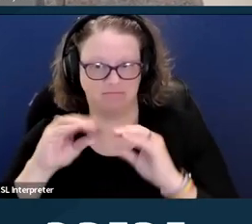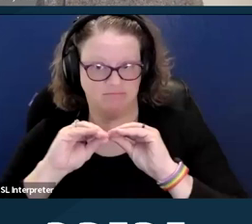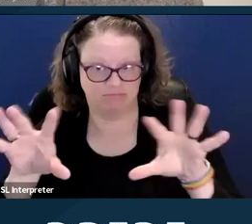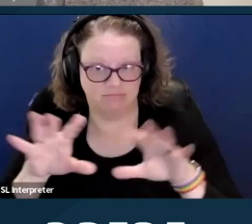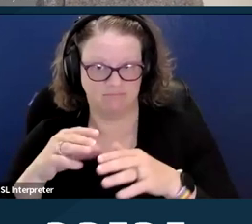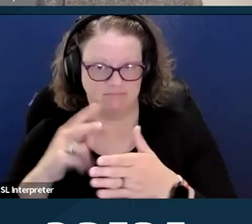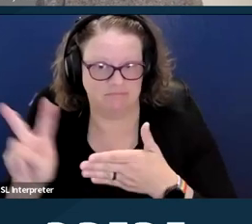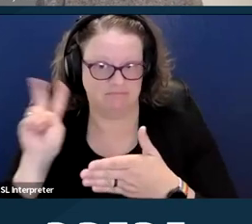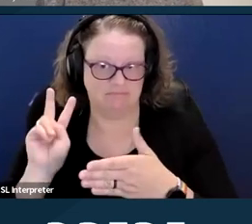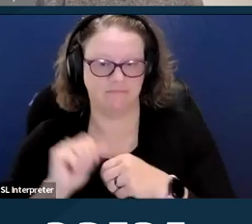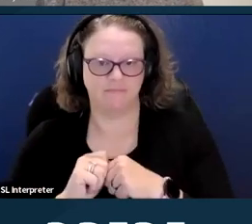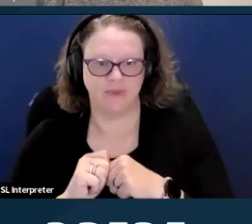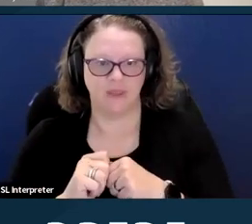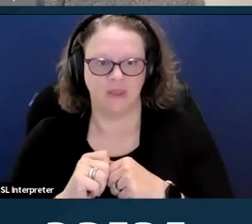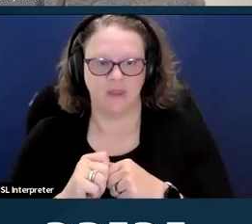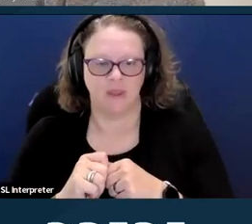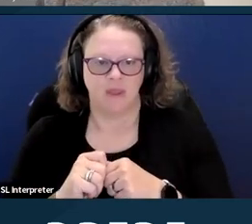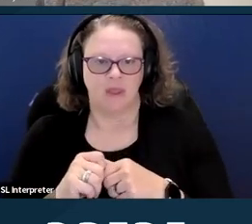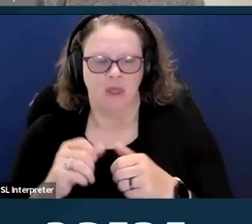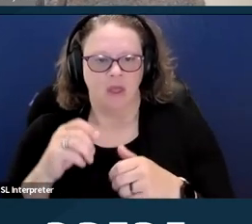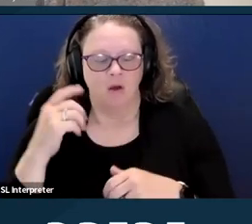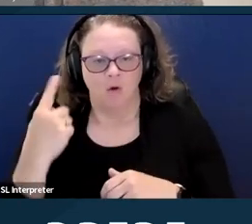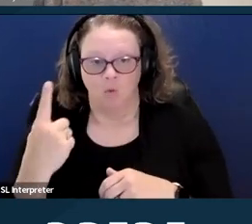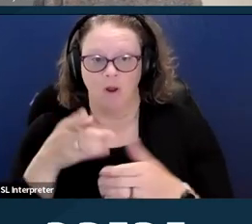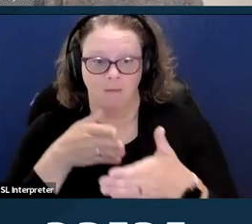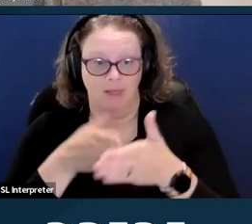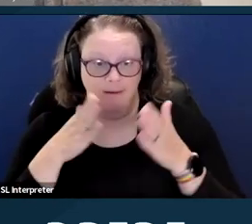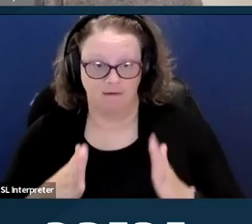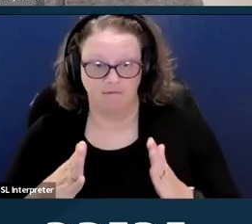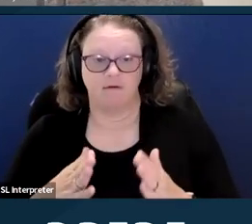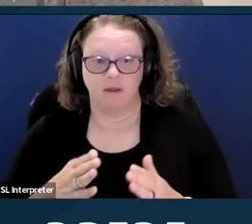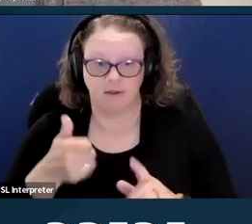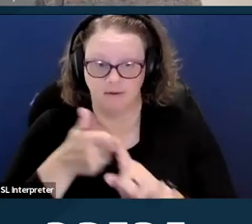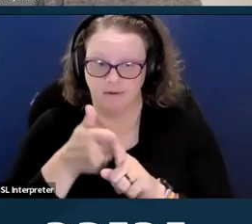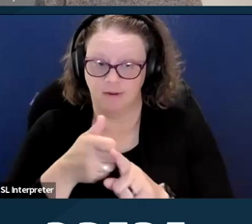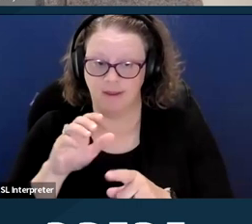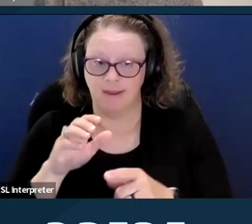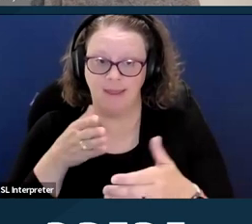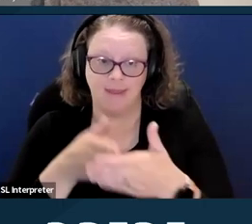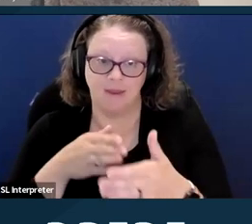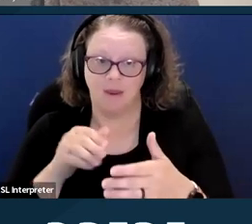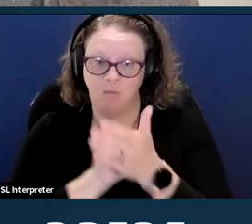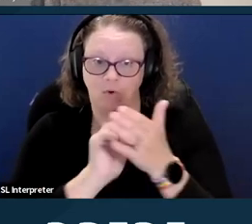the plaintiff in the case was an anti-abortion group, challenging the FDA's decision